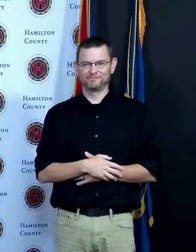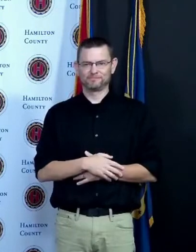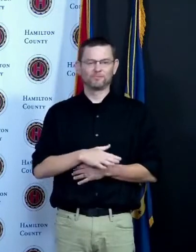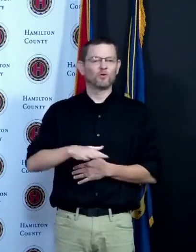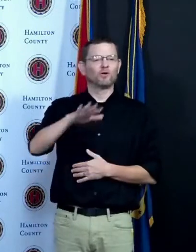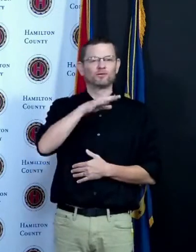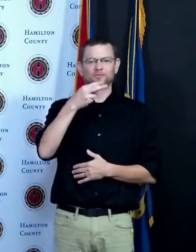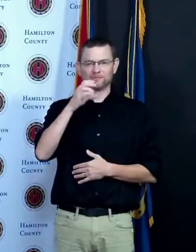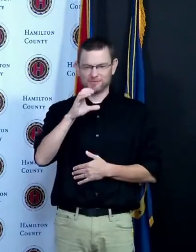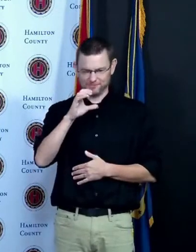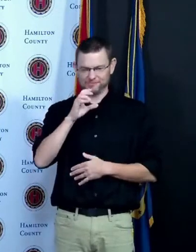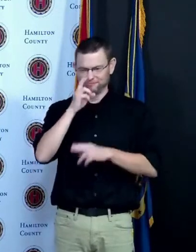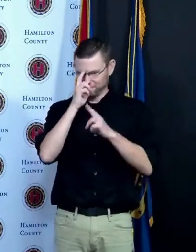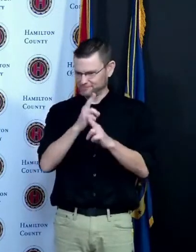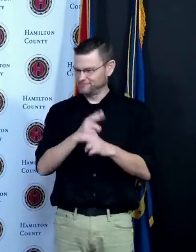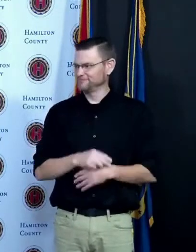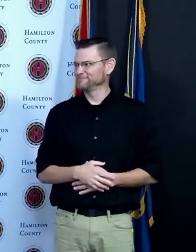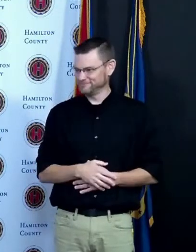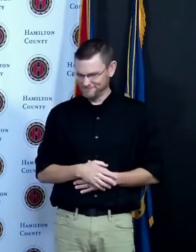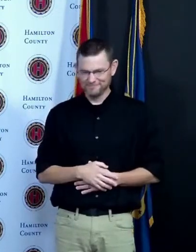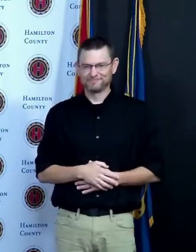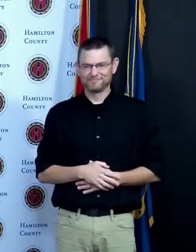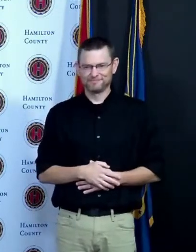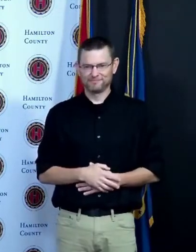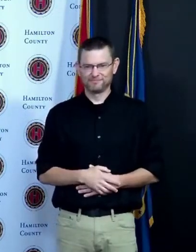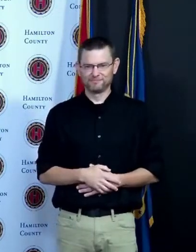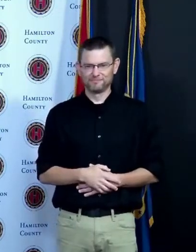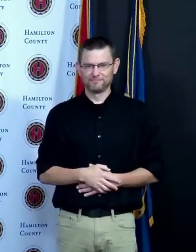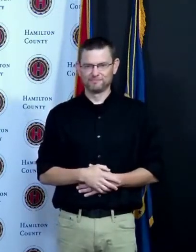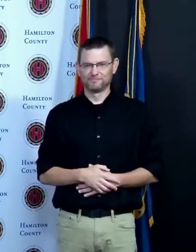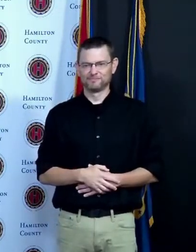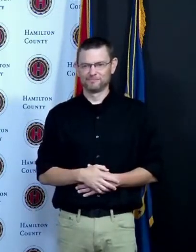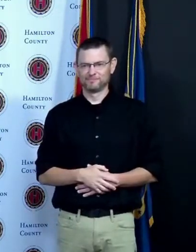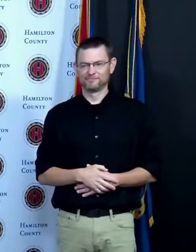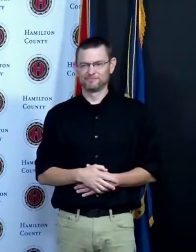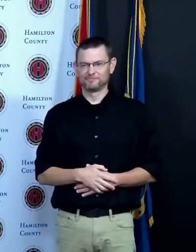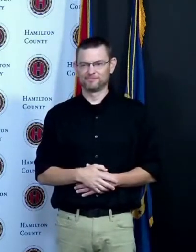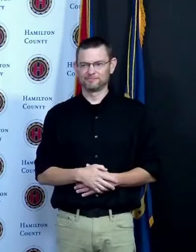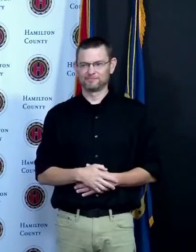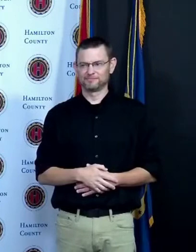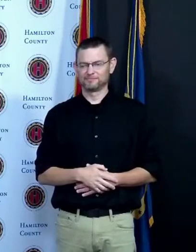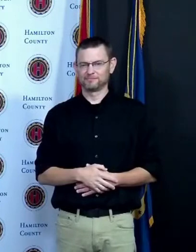applause applause for the interpreters we always that's the applause line everyone so Vicki is